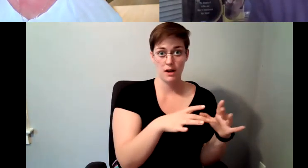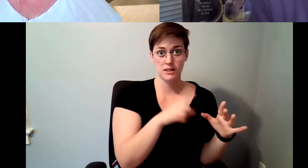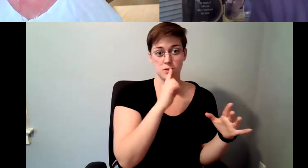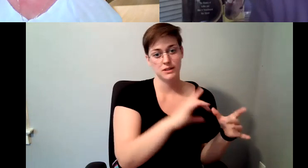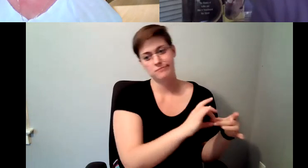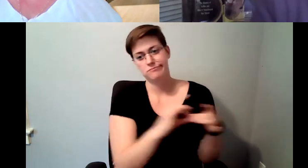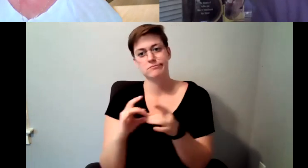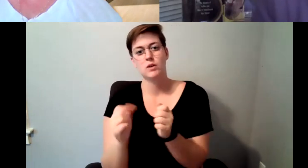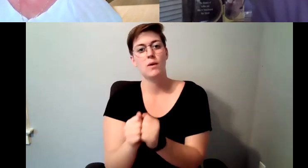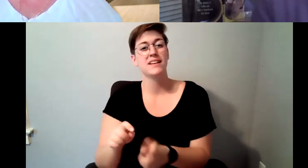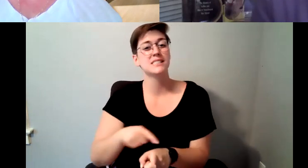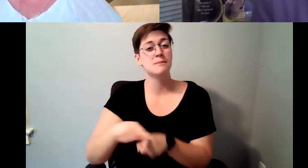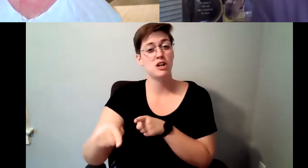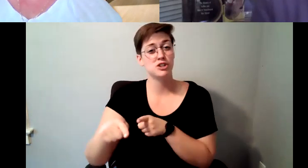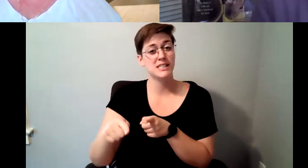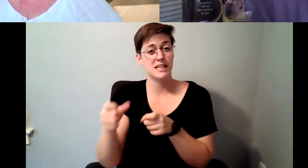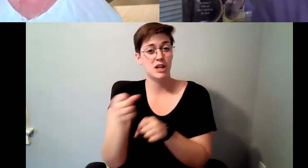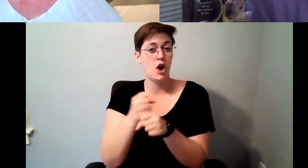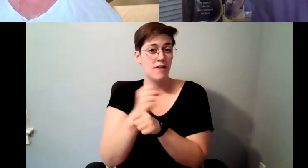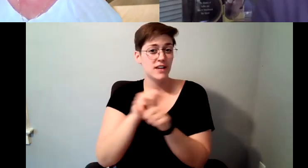an international organization, that is, the sanctioning organization.